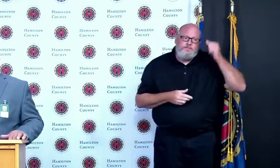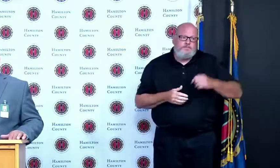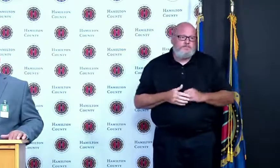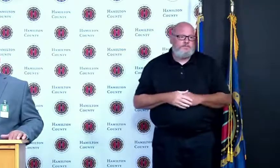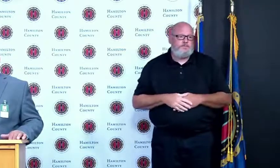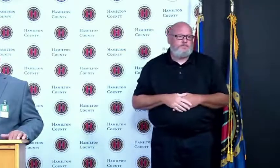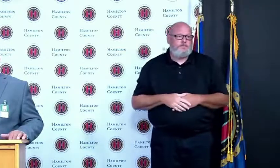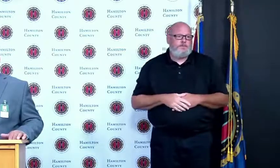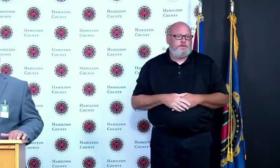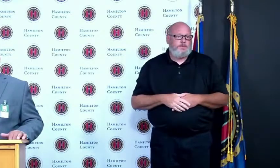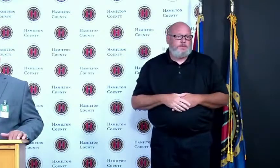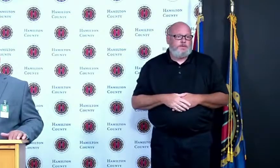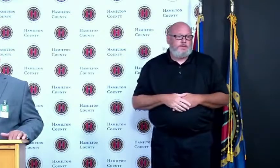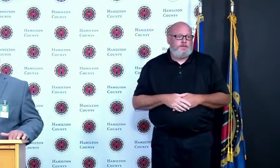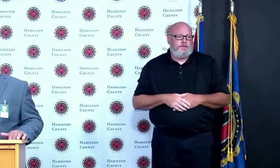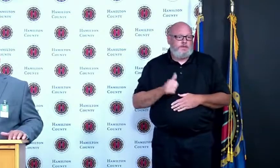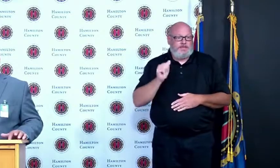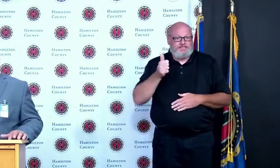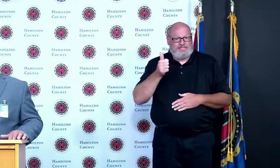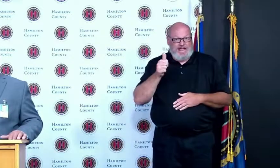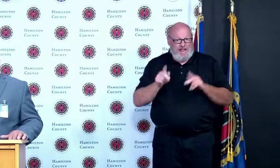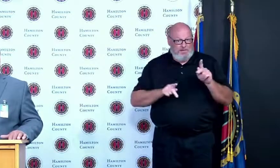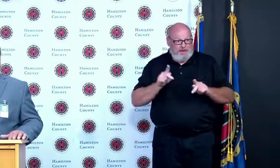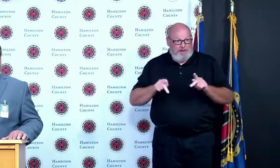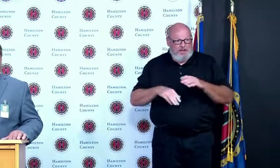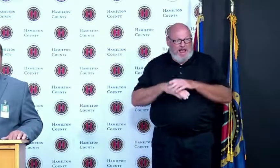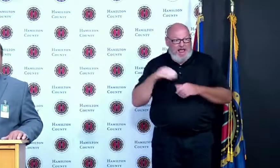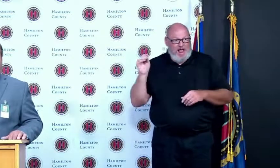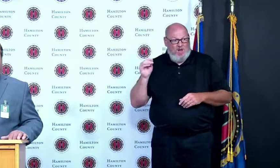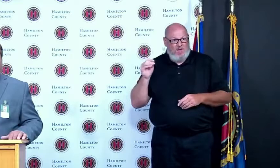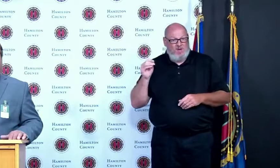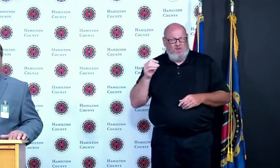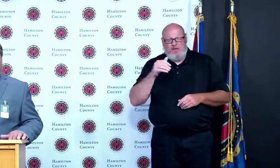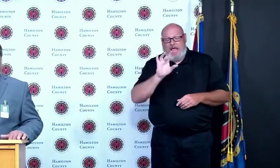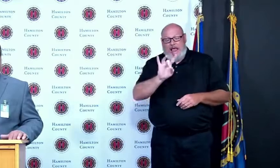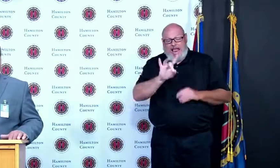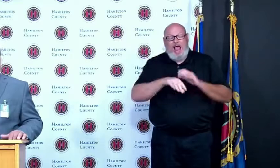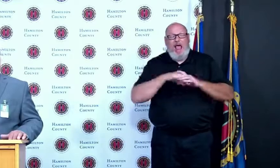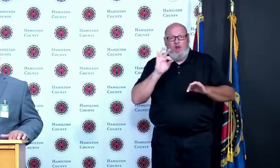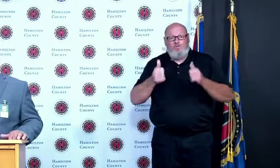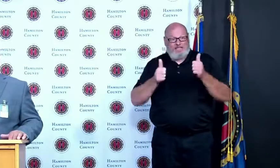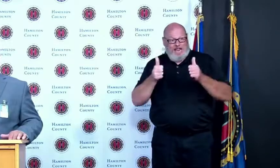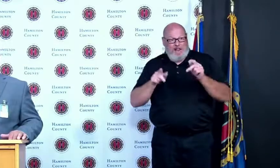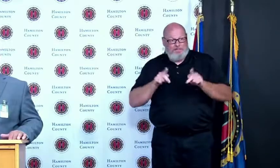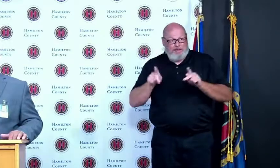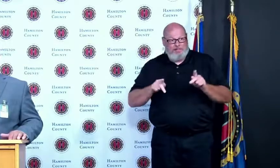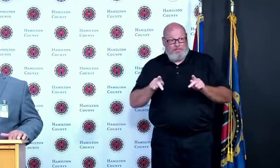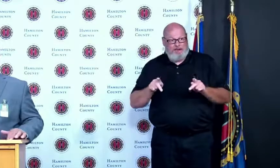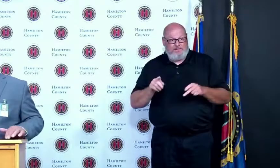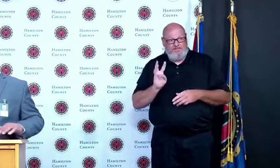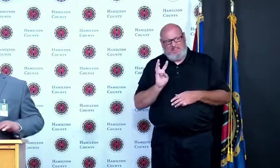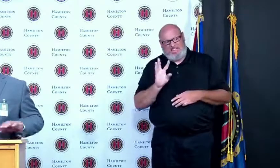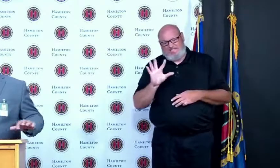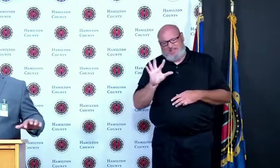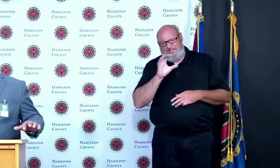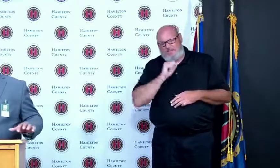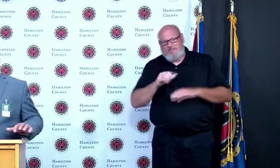over the age of 65 80 percent of those over the age of 65 are now vaccinated throughout this pandemic